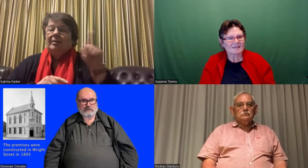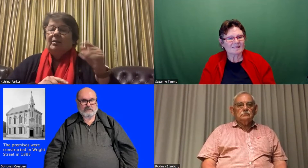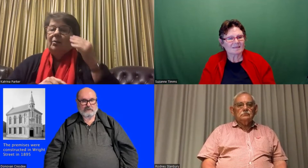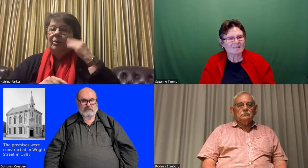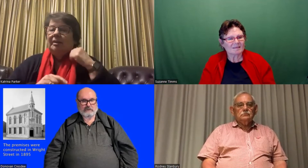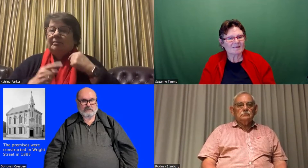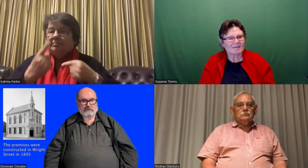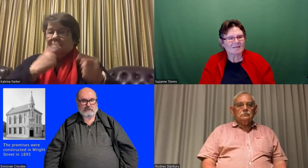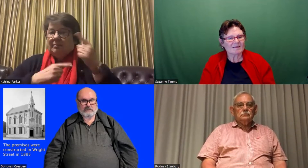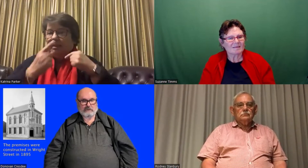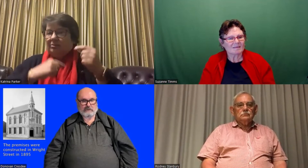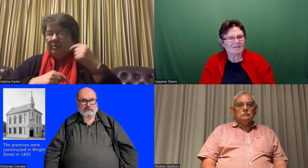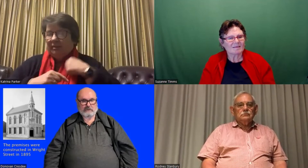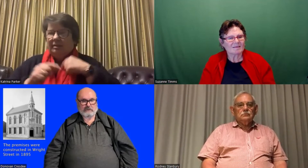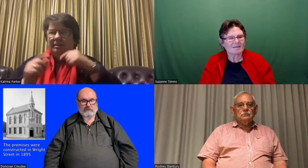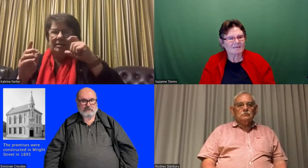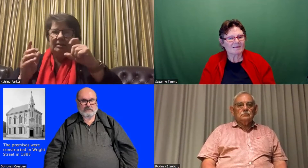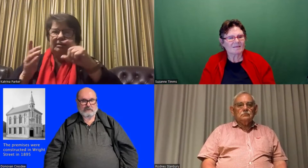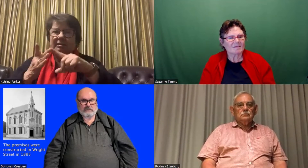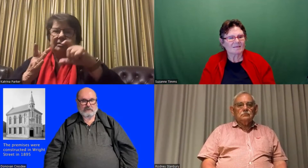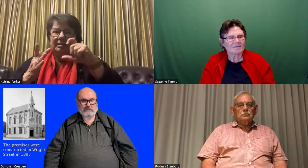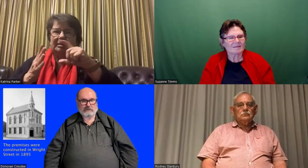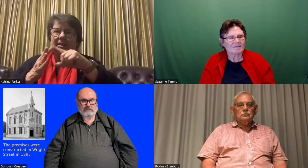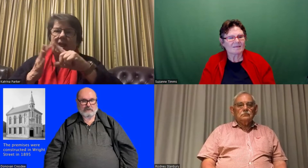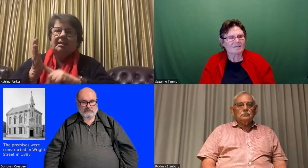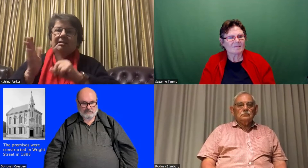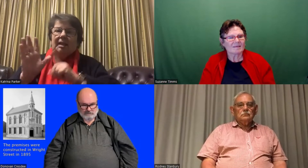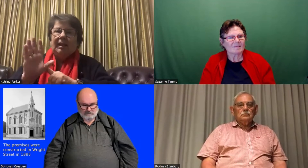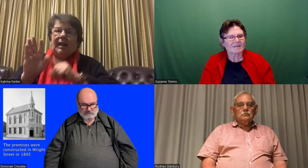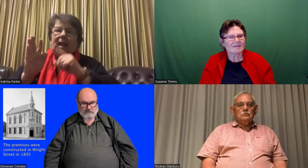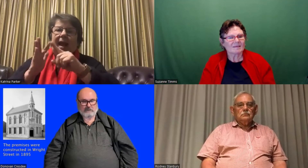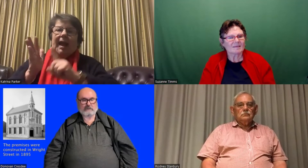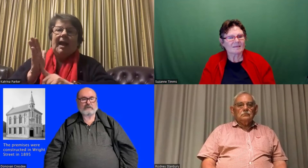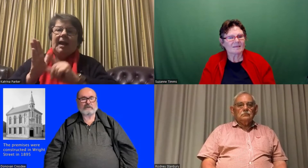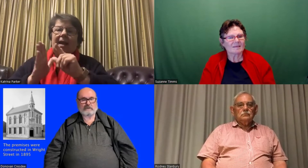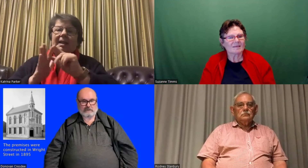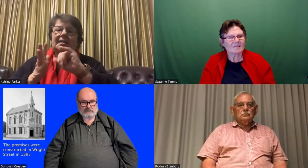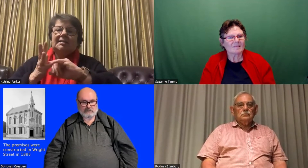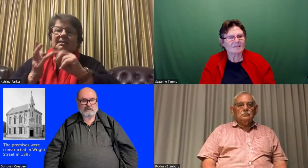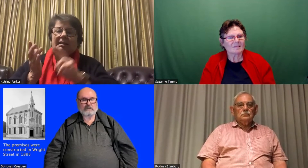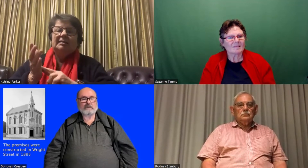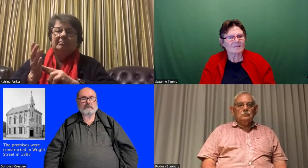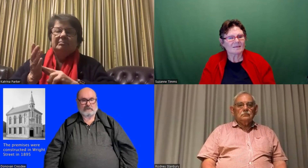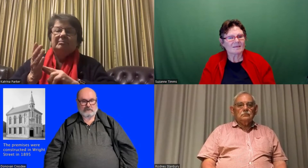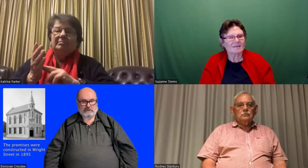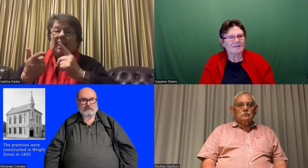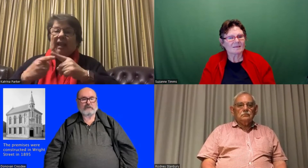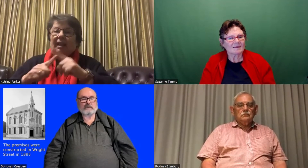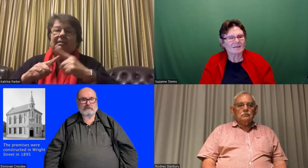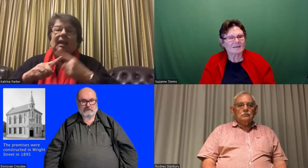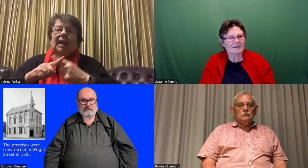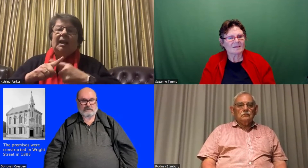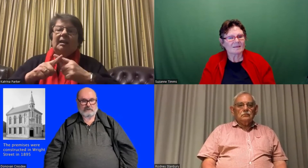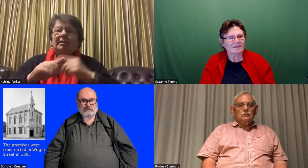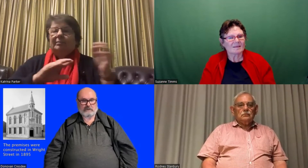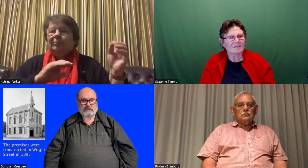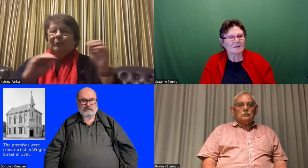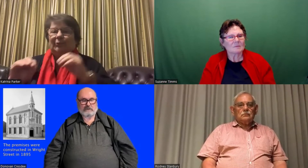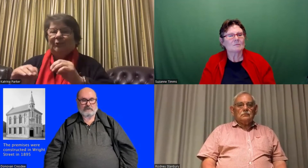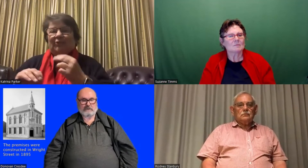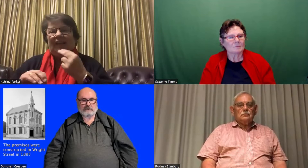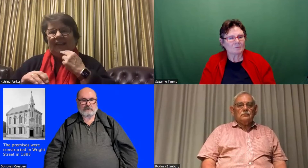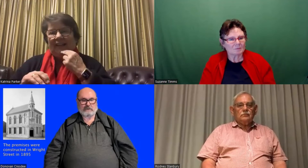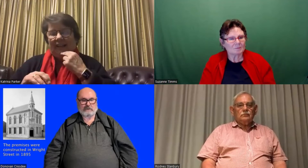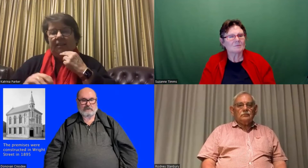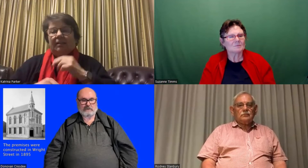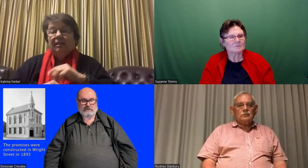and they were explaining to me, one woman in particular - Cicely Eldson - who moved